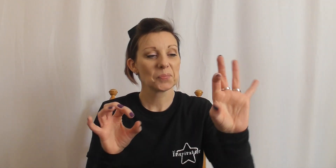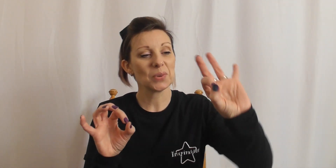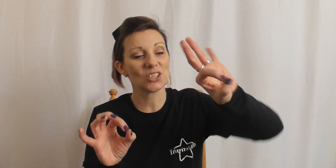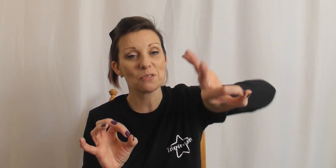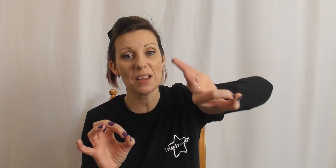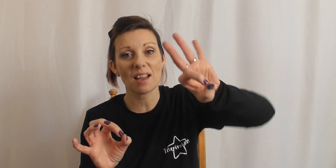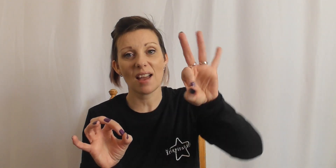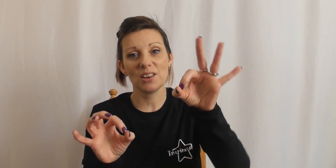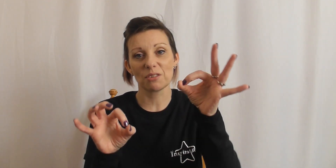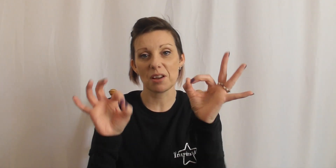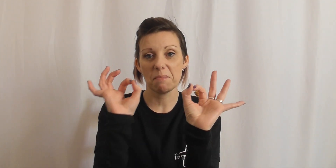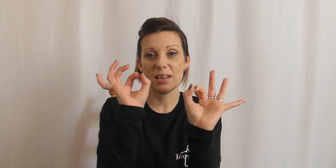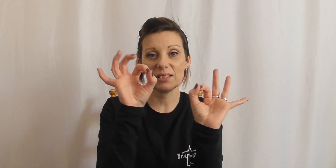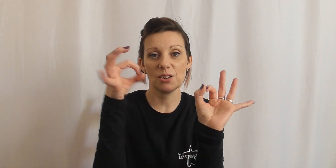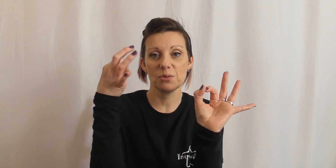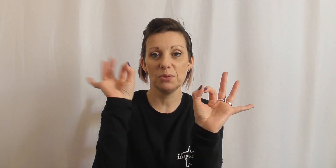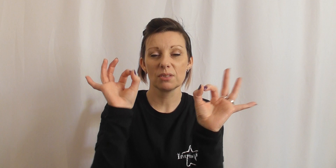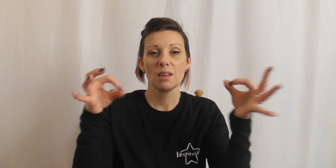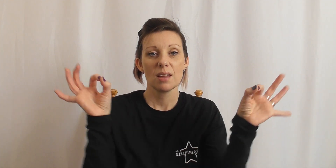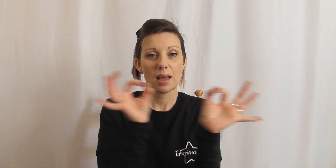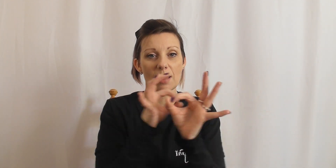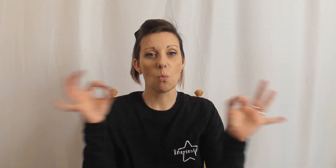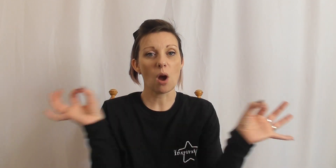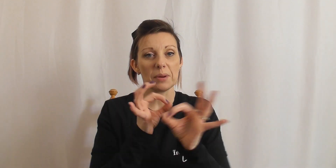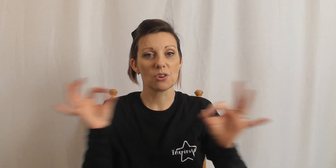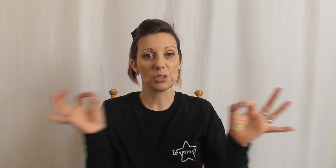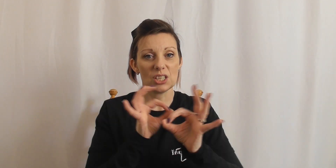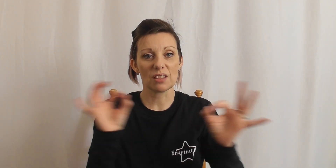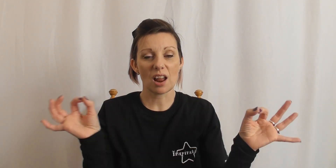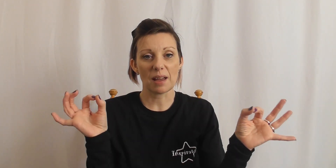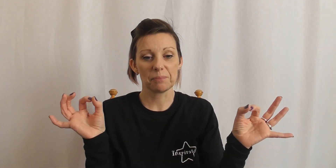which is your finger and your thumb in circles and wiping across each other like that.